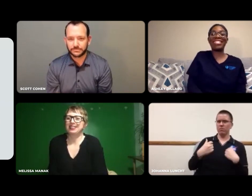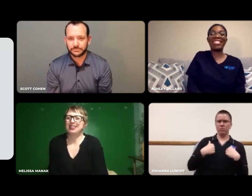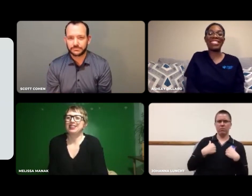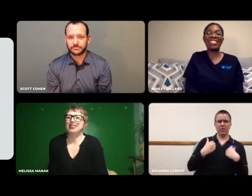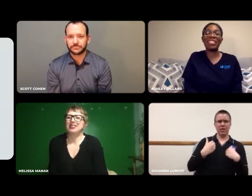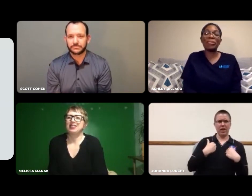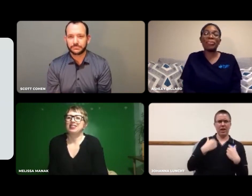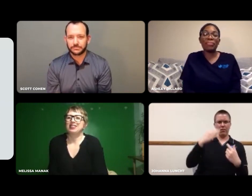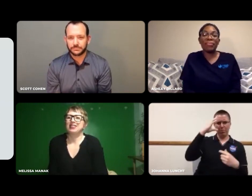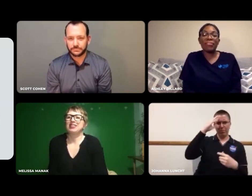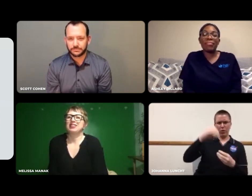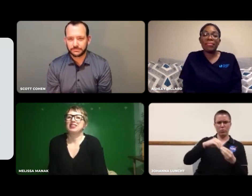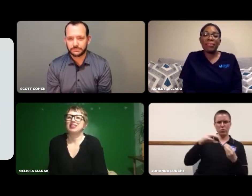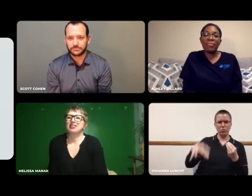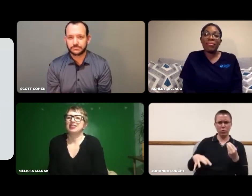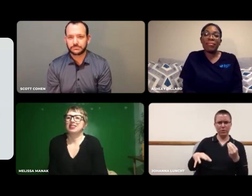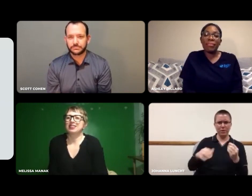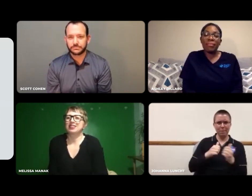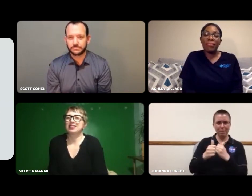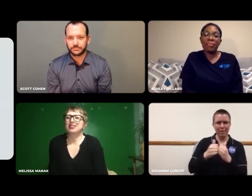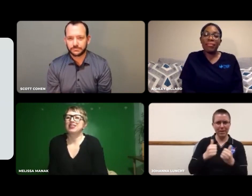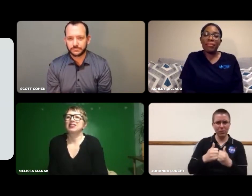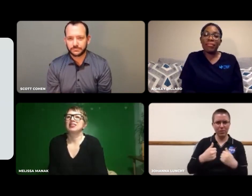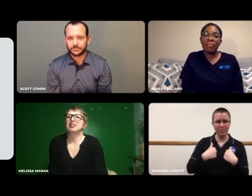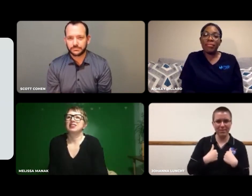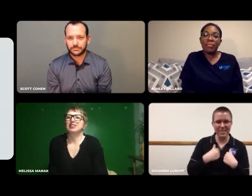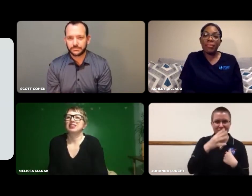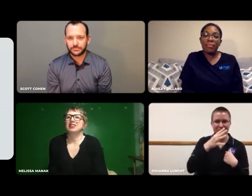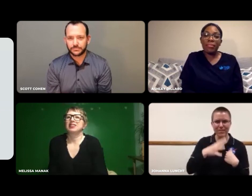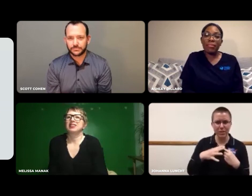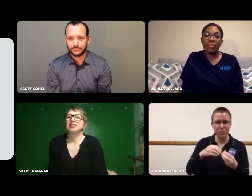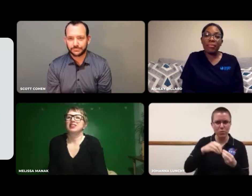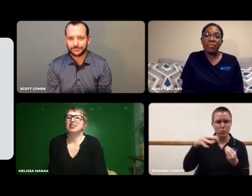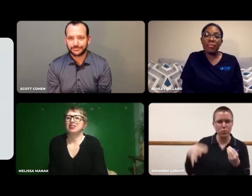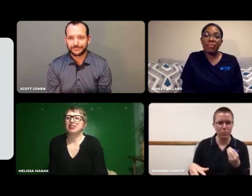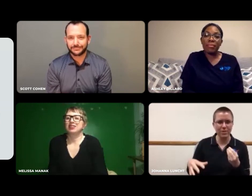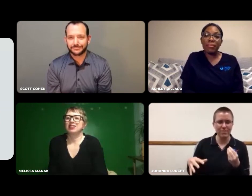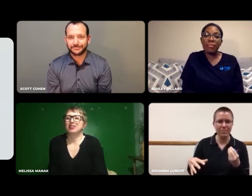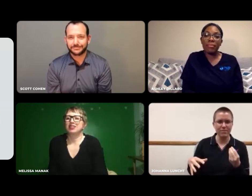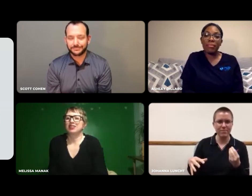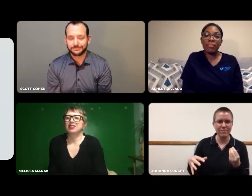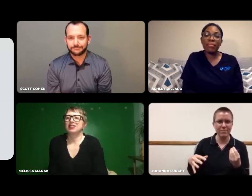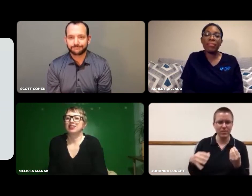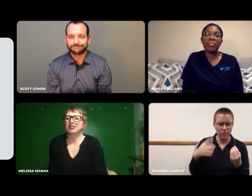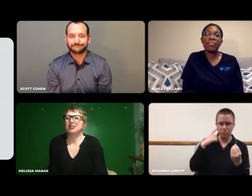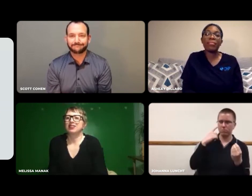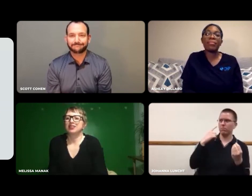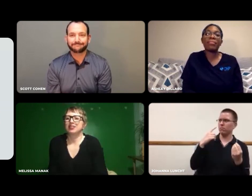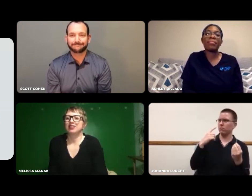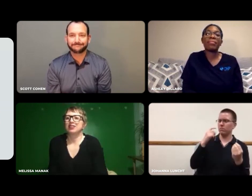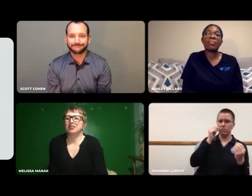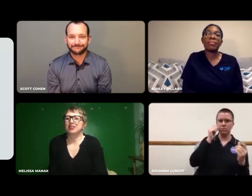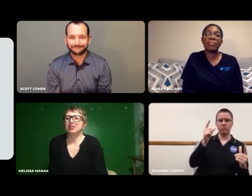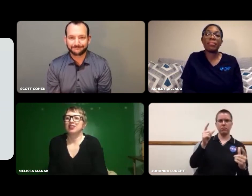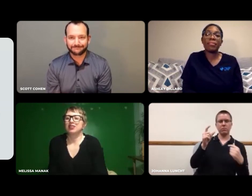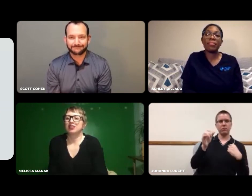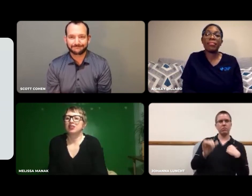I had a male student trying to compete with me, a female student!